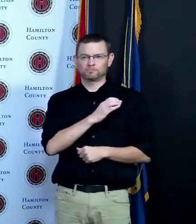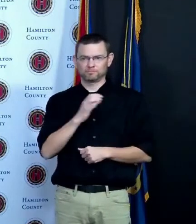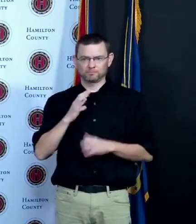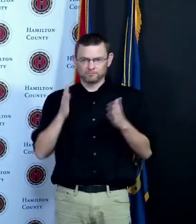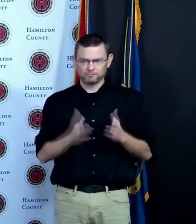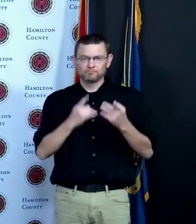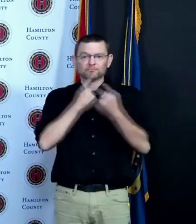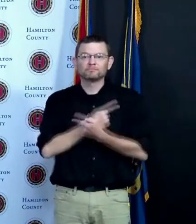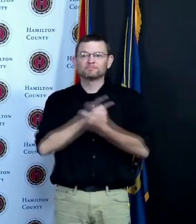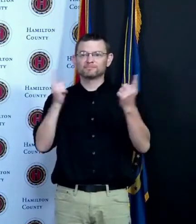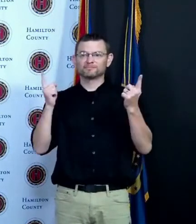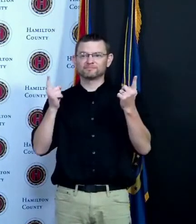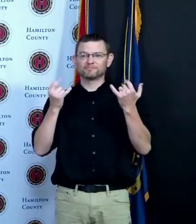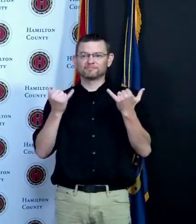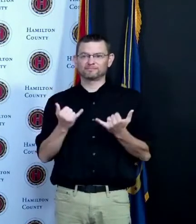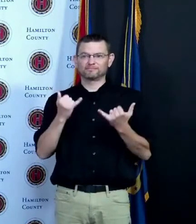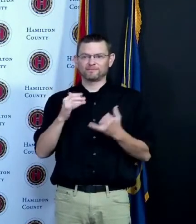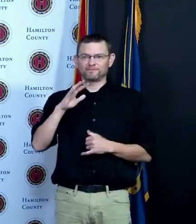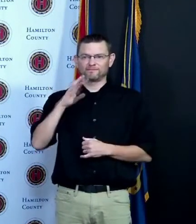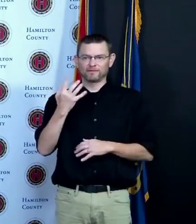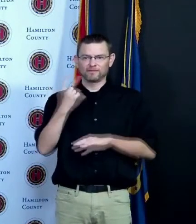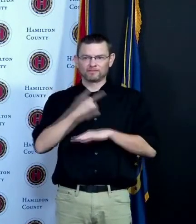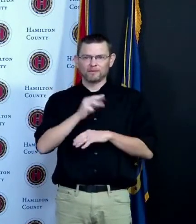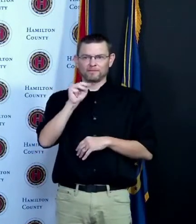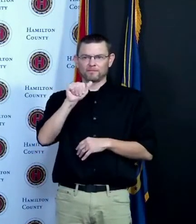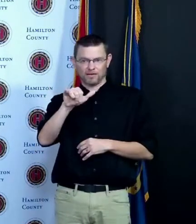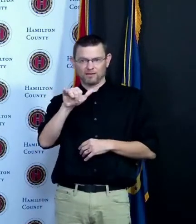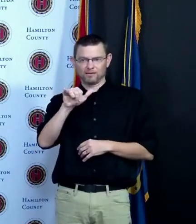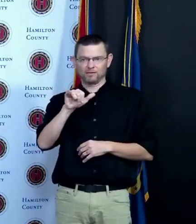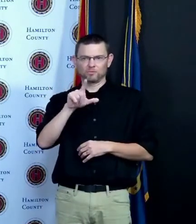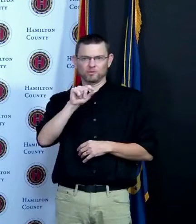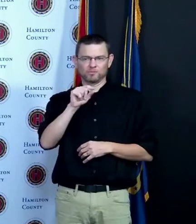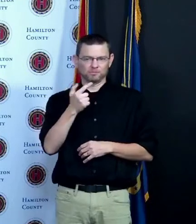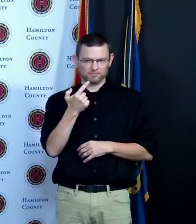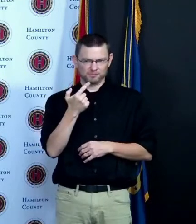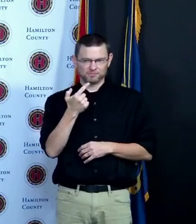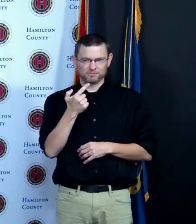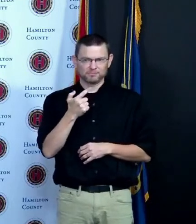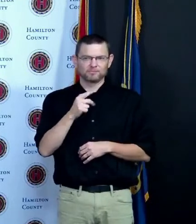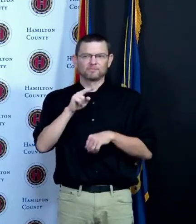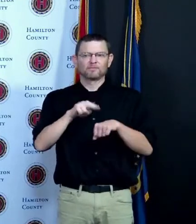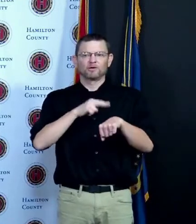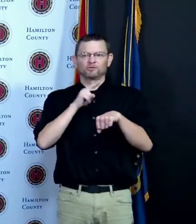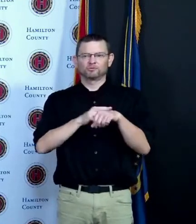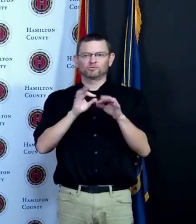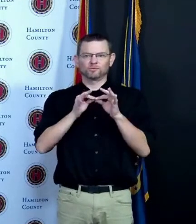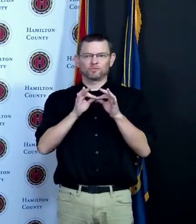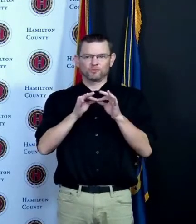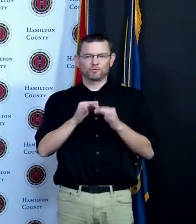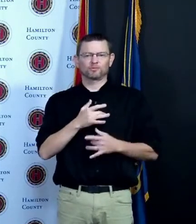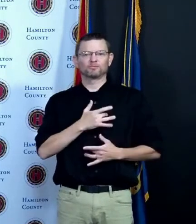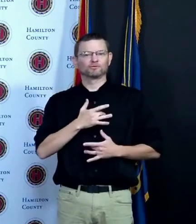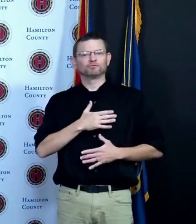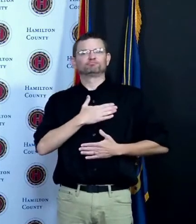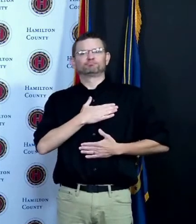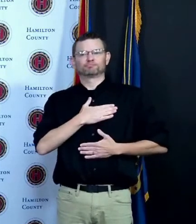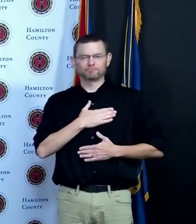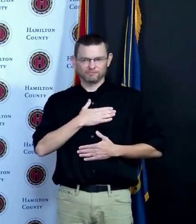fifth day of May 2021 as National Interpreters Appreciation Day in all of Hamilton County